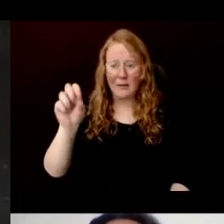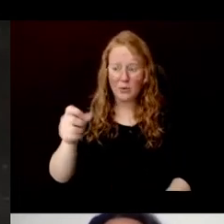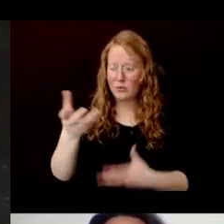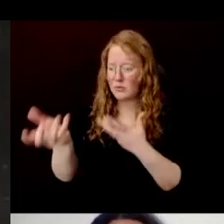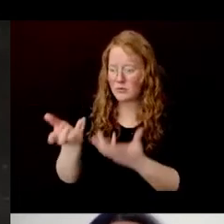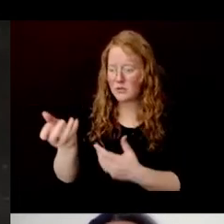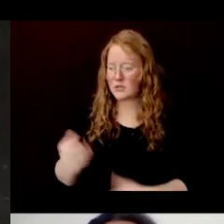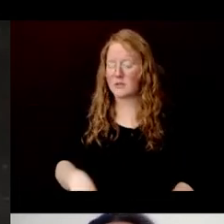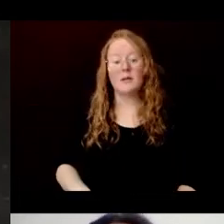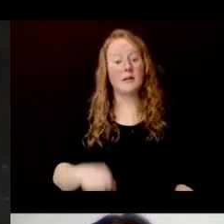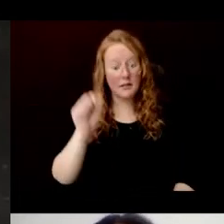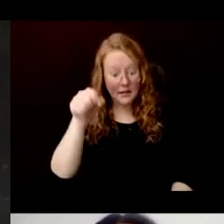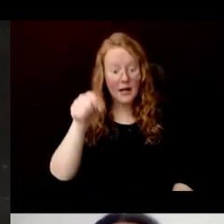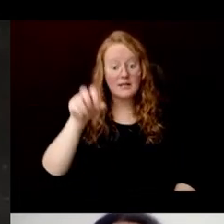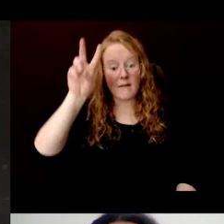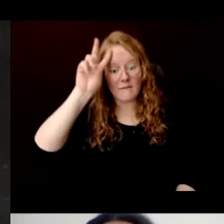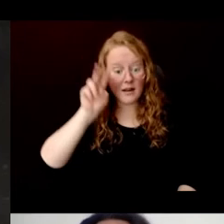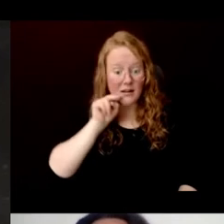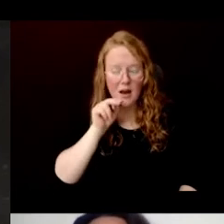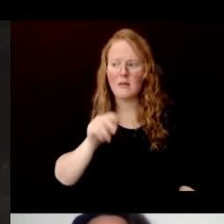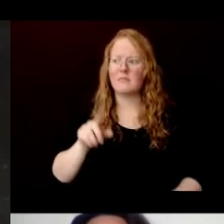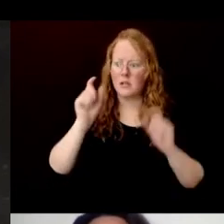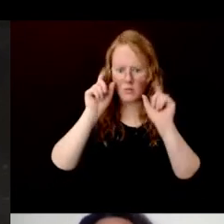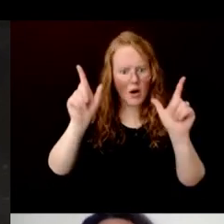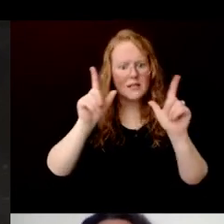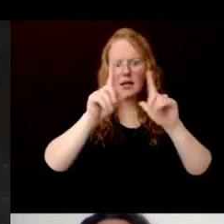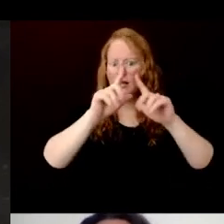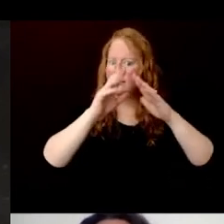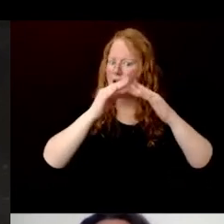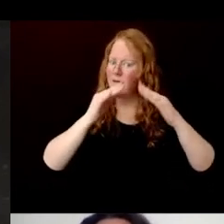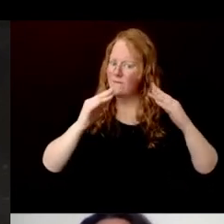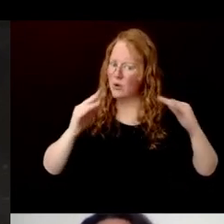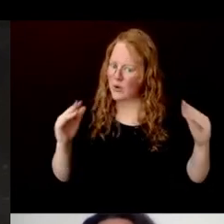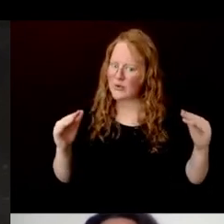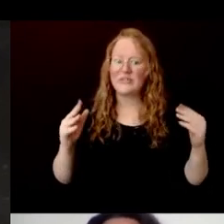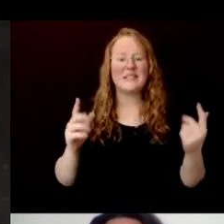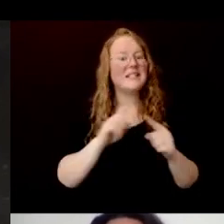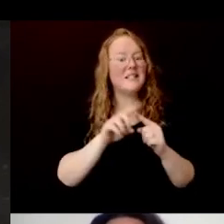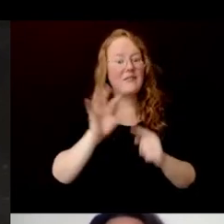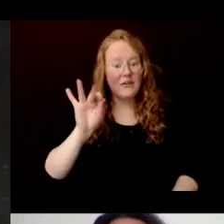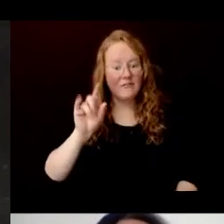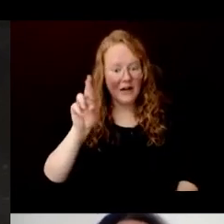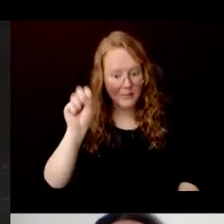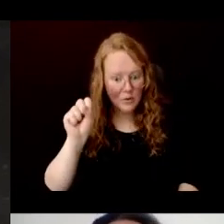Yes. Vietnam is surprisingly diverse in the kinds of fibers that have been used.